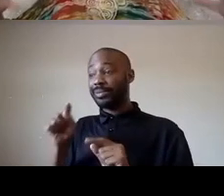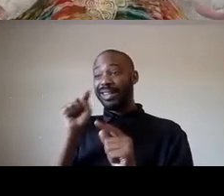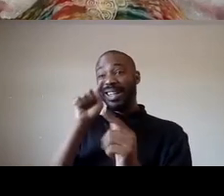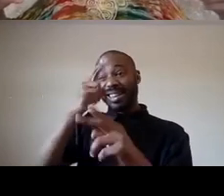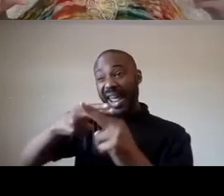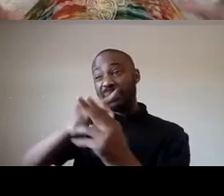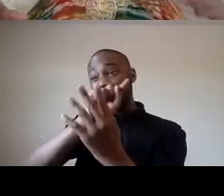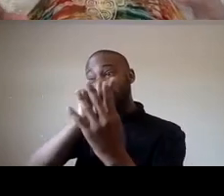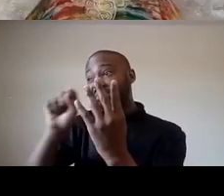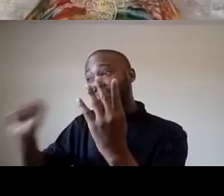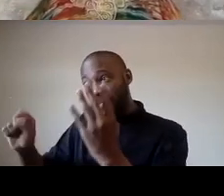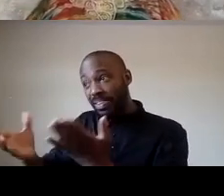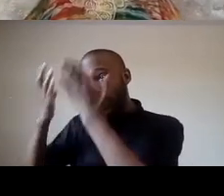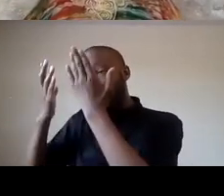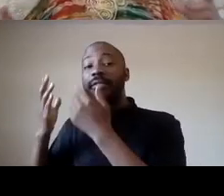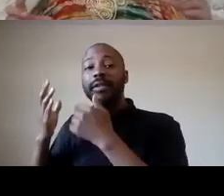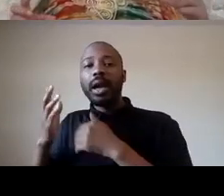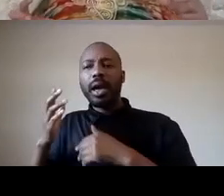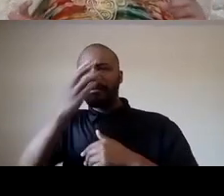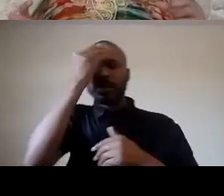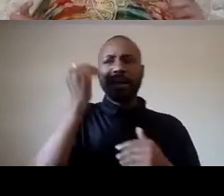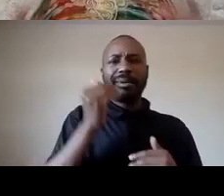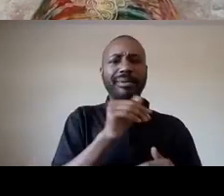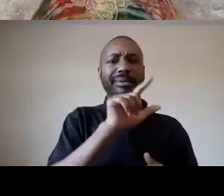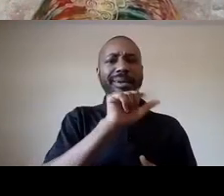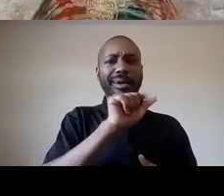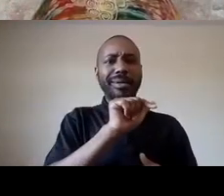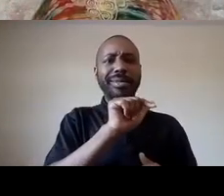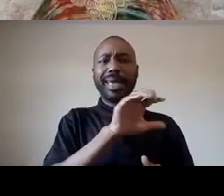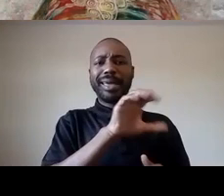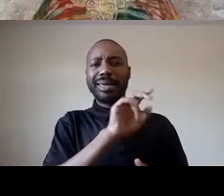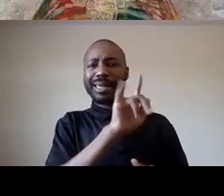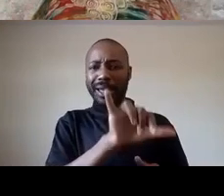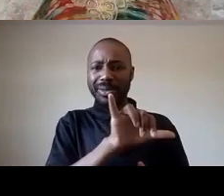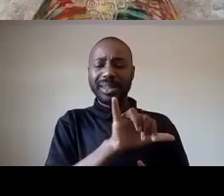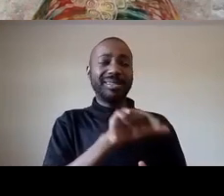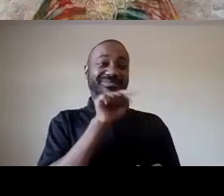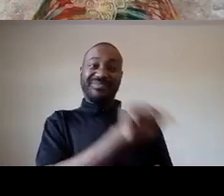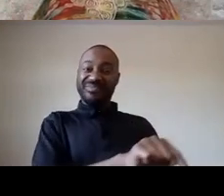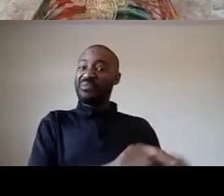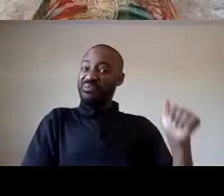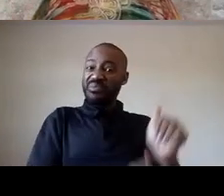fact that la county is the most murderous municipality in the nation